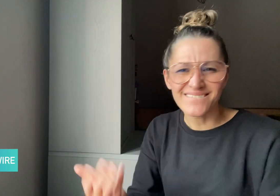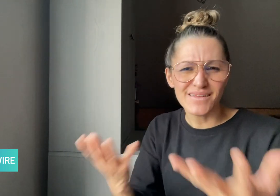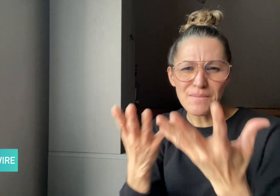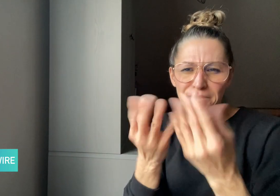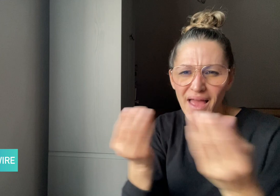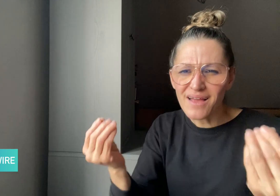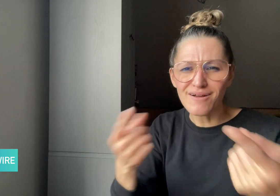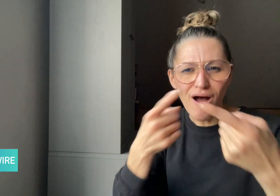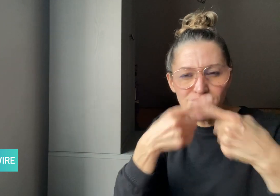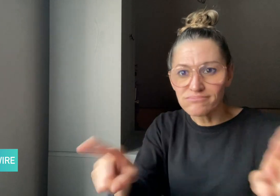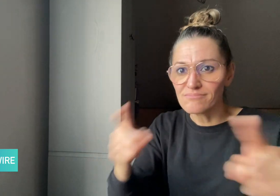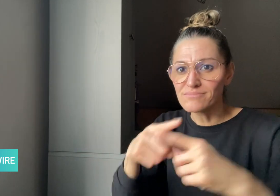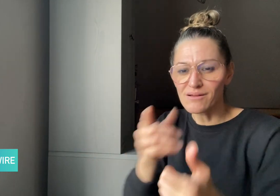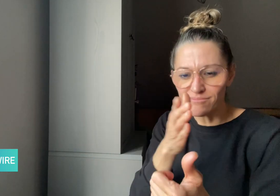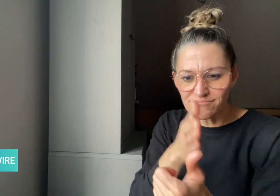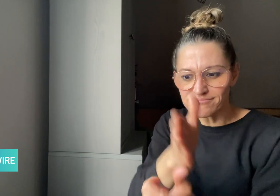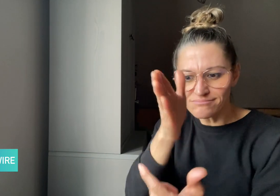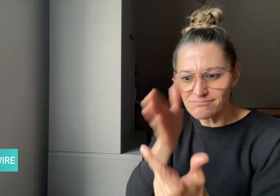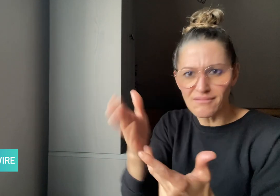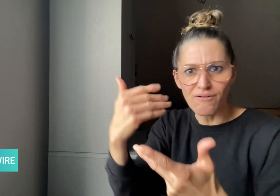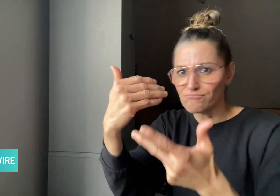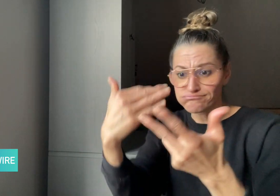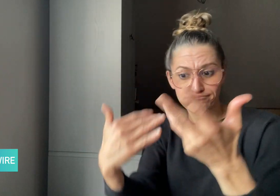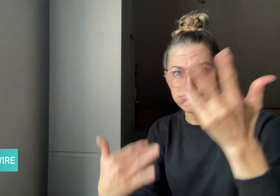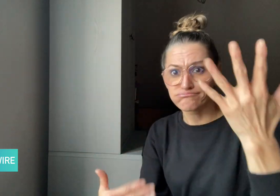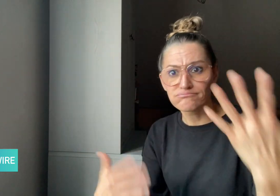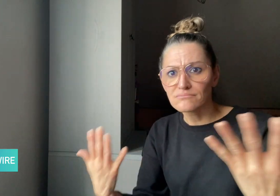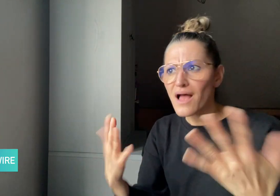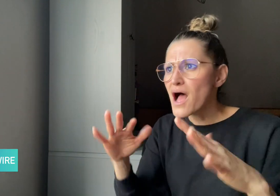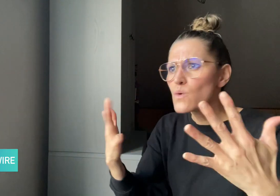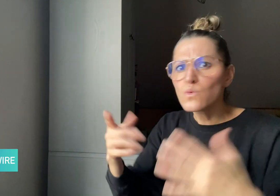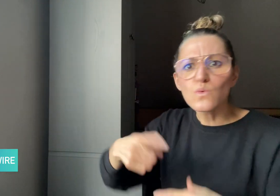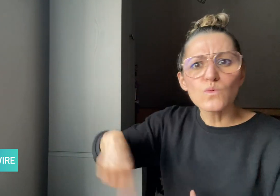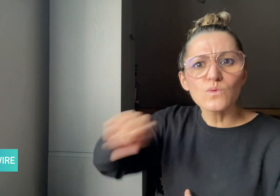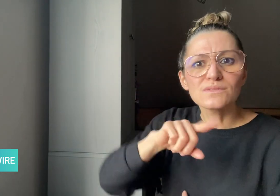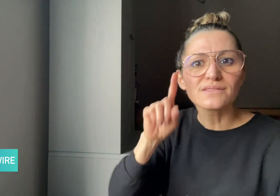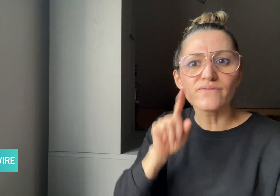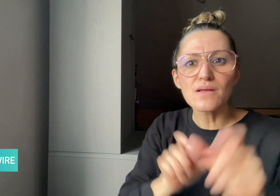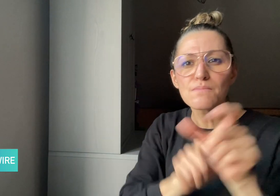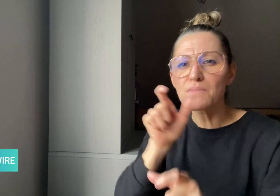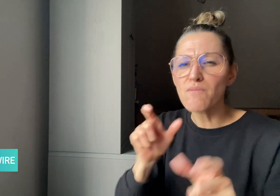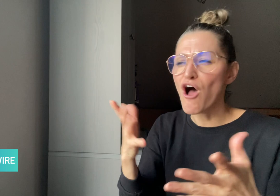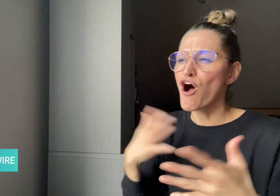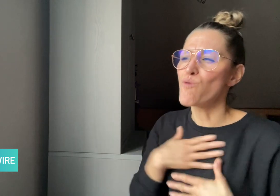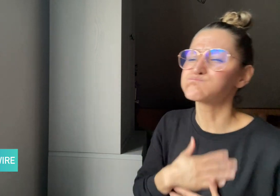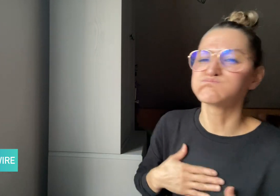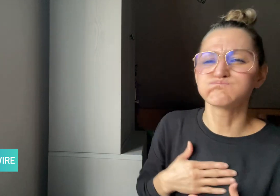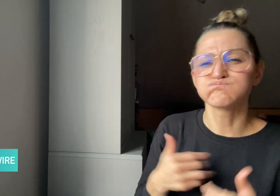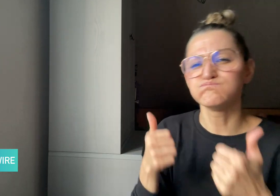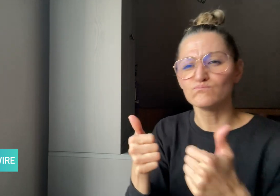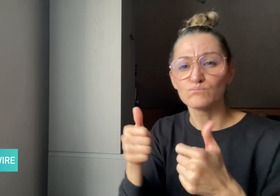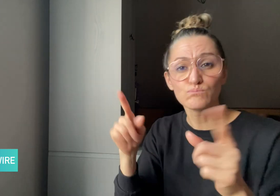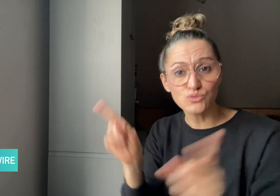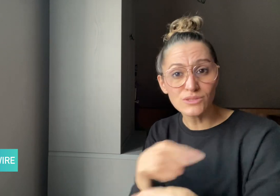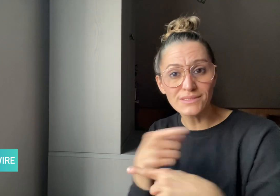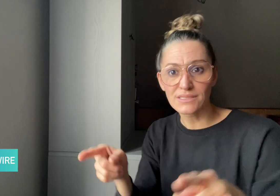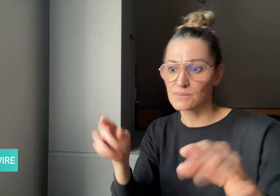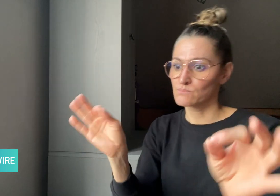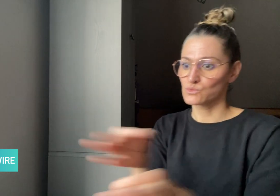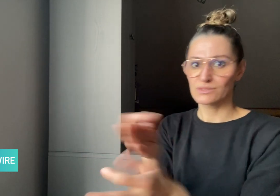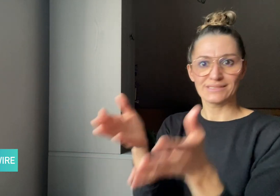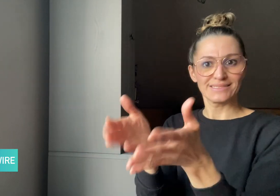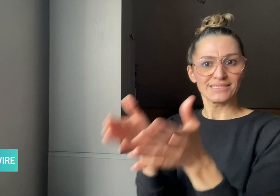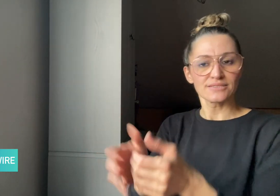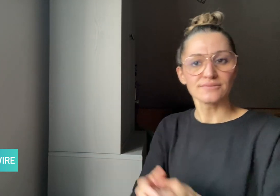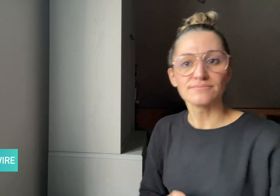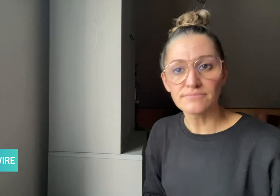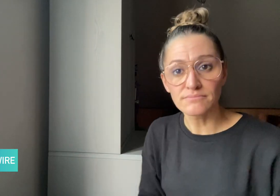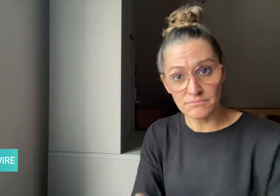There are also many other ways Deaf people enjoy music.